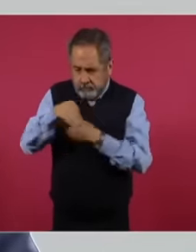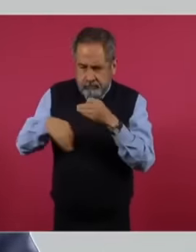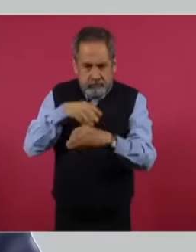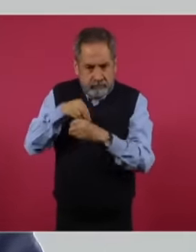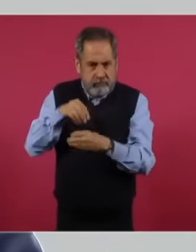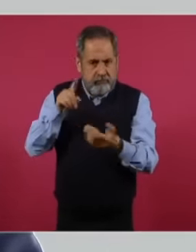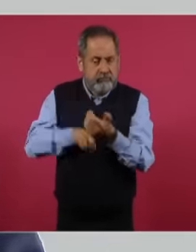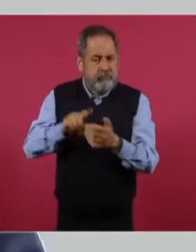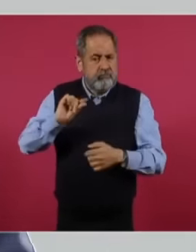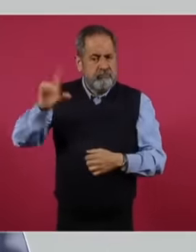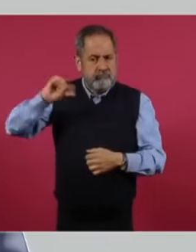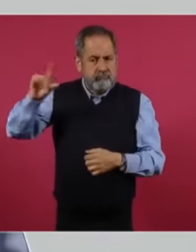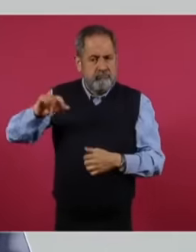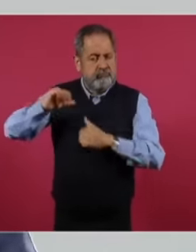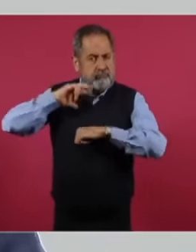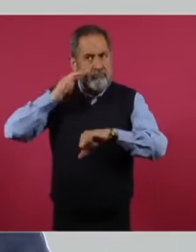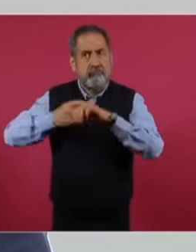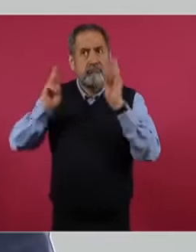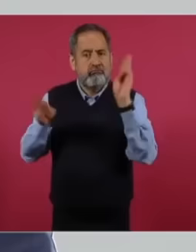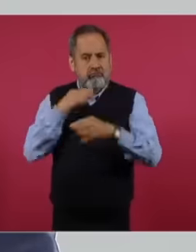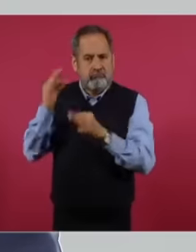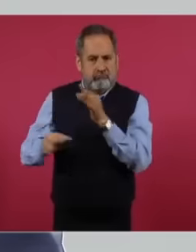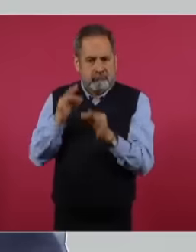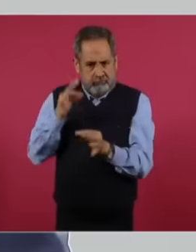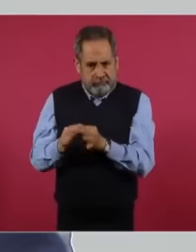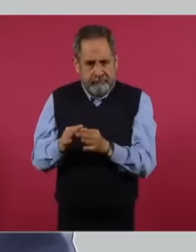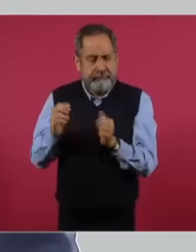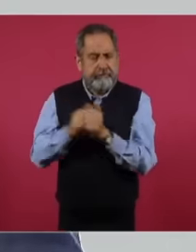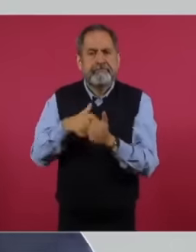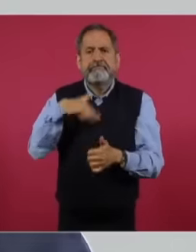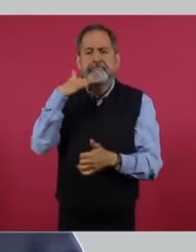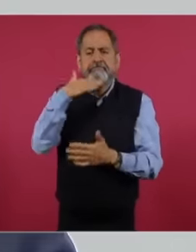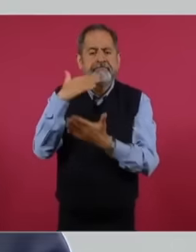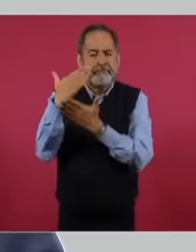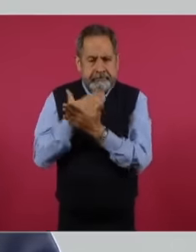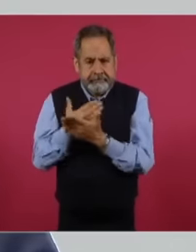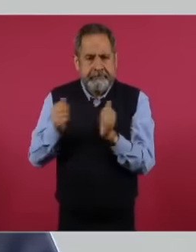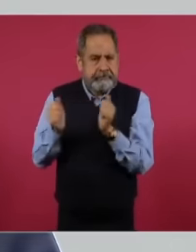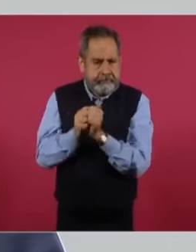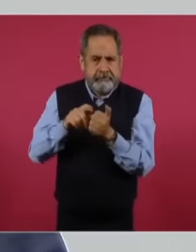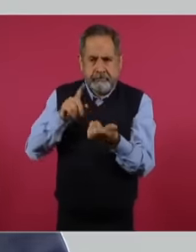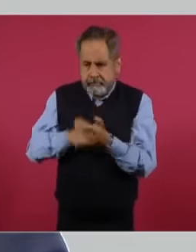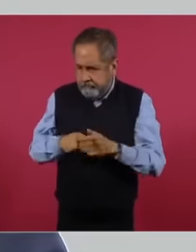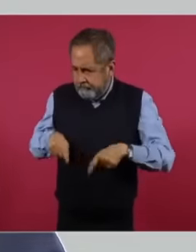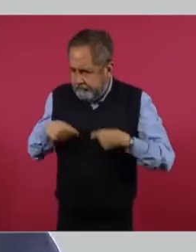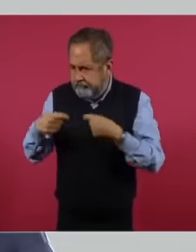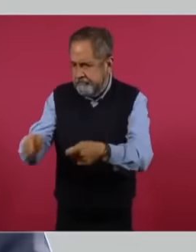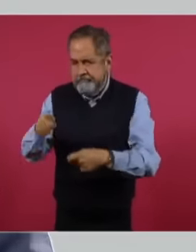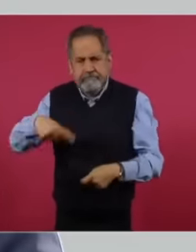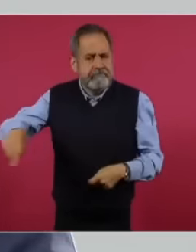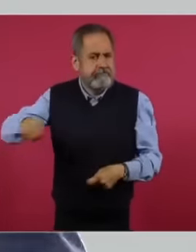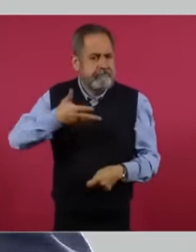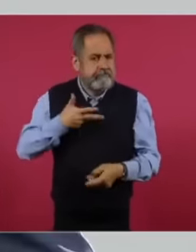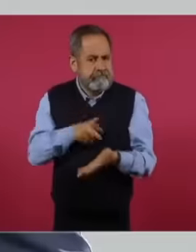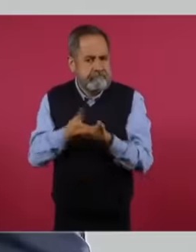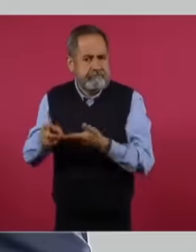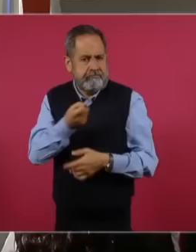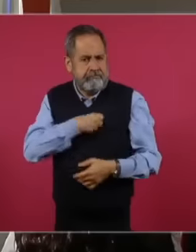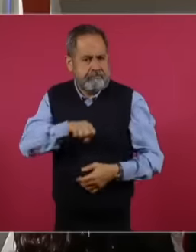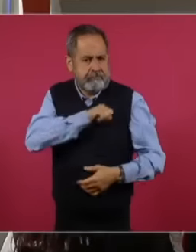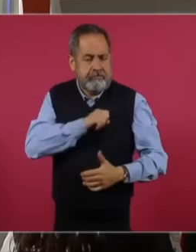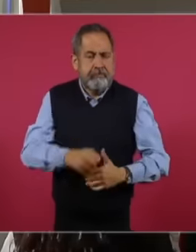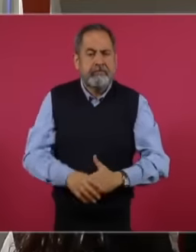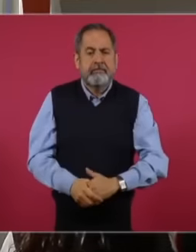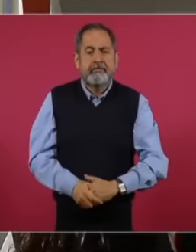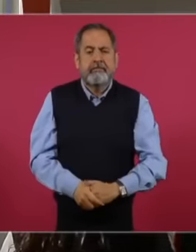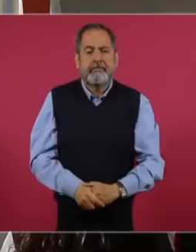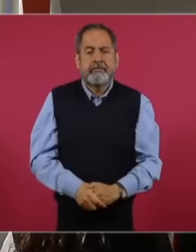world quality, fighting corruption and guaranteeing the right to health following as